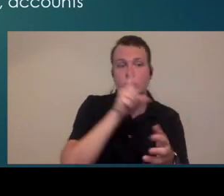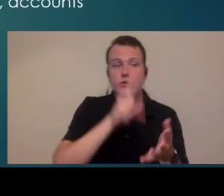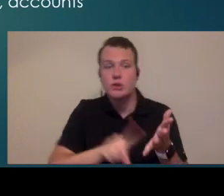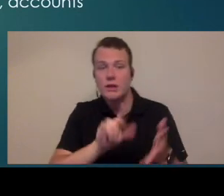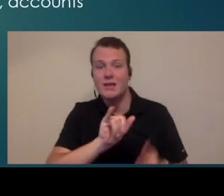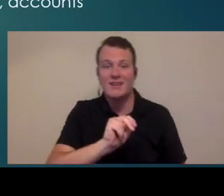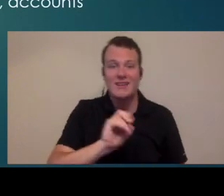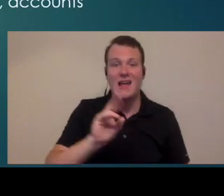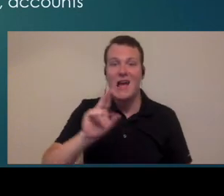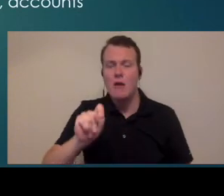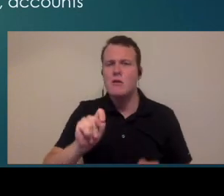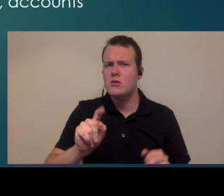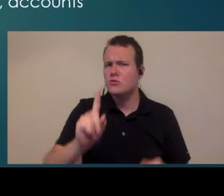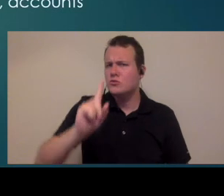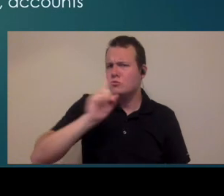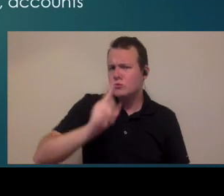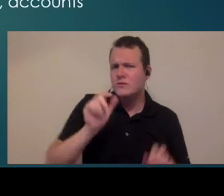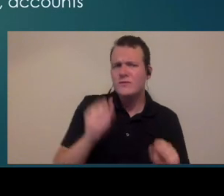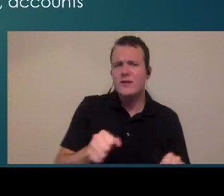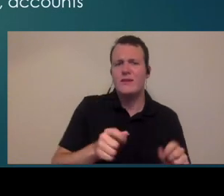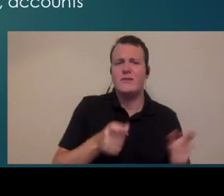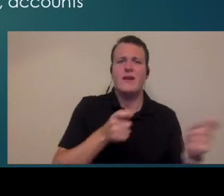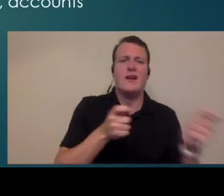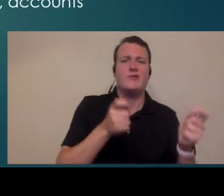appointments and check people in and out they probably can handle more than one